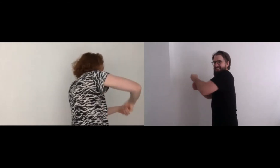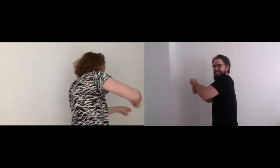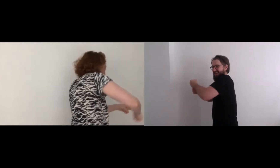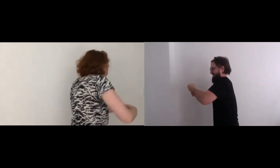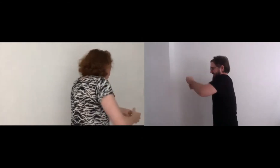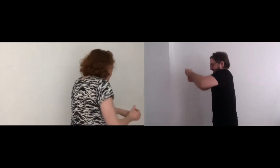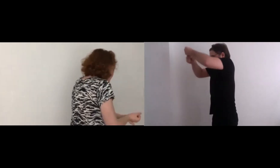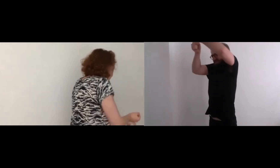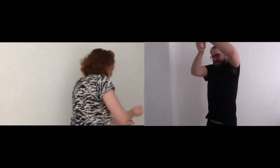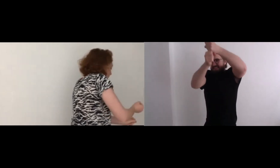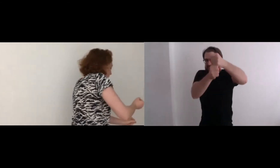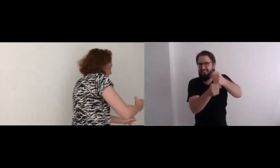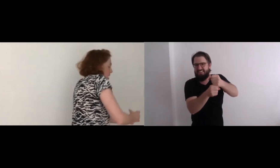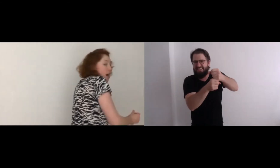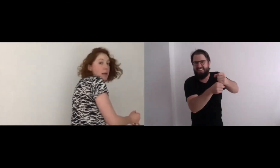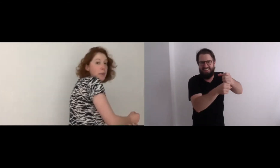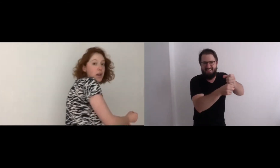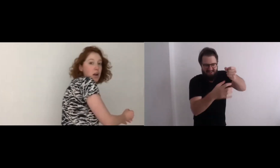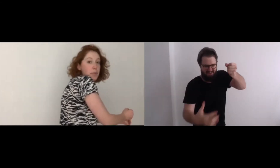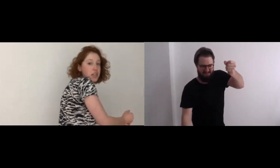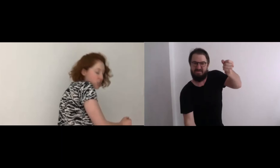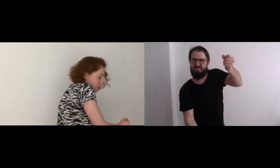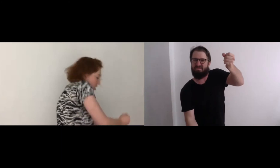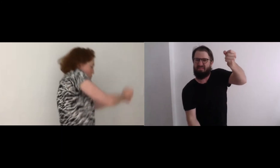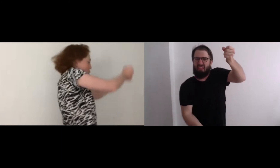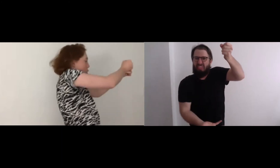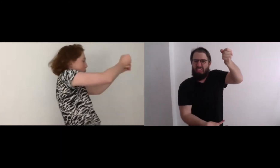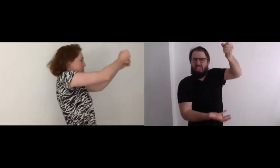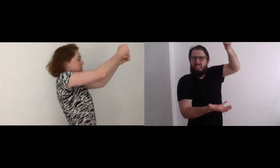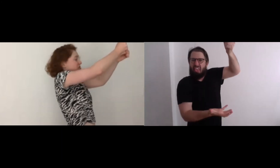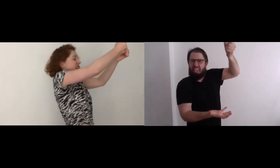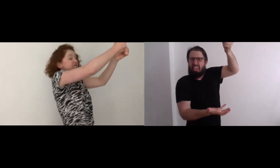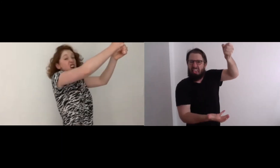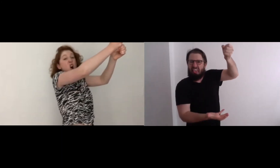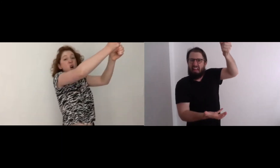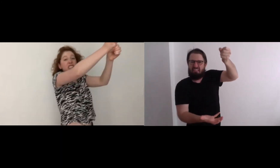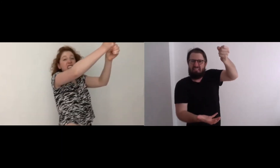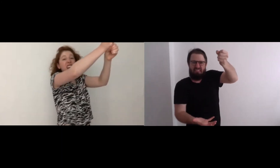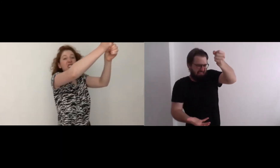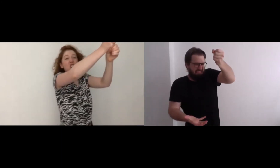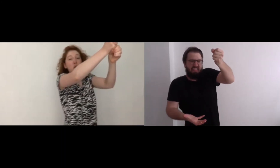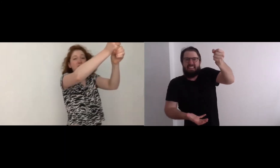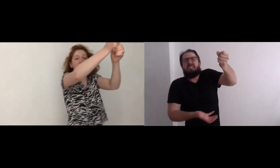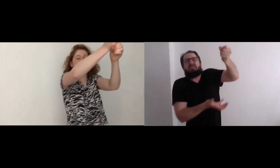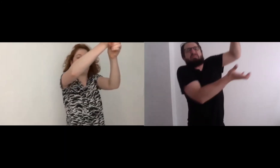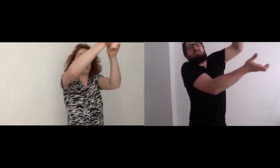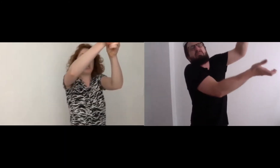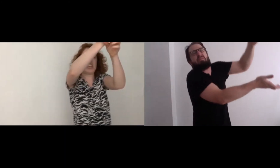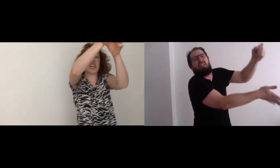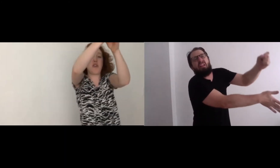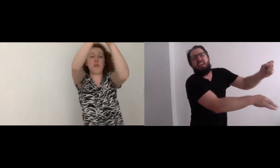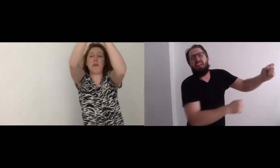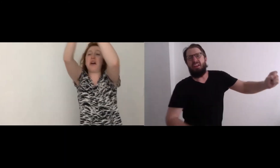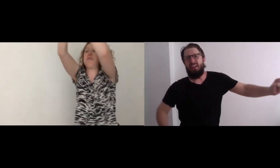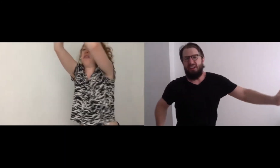Tying it up, the knot on my garbage. Woah, mine's really heavy! Oh, and it's got, like, garbage juice leaking out the bottom.